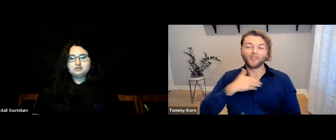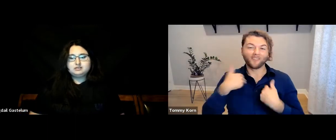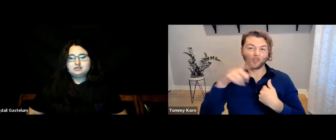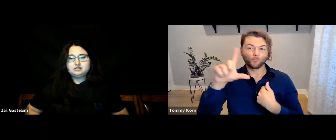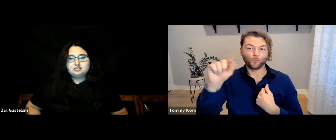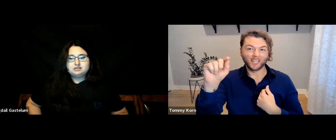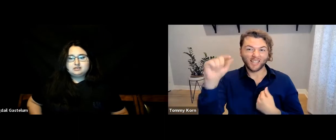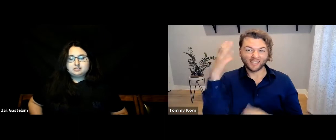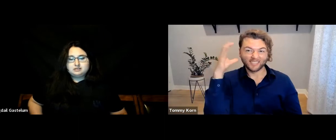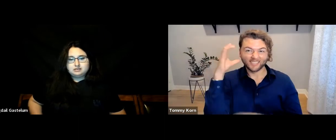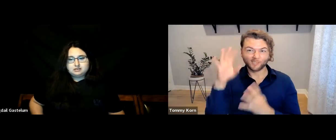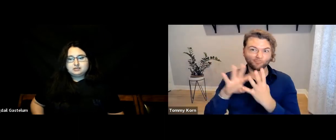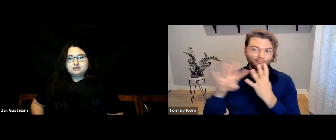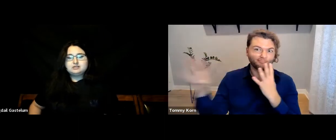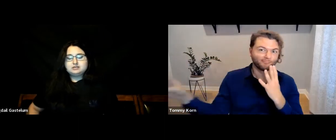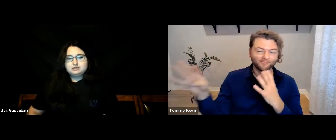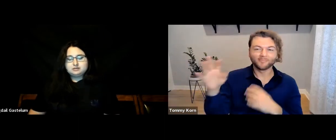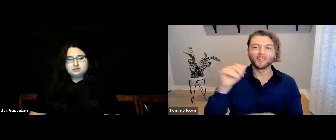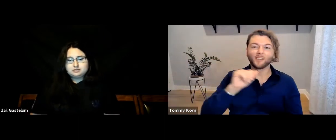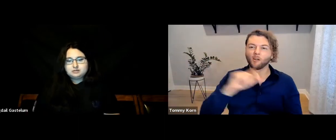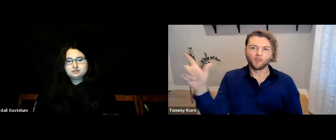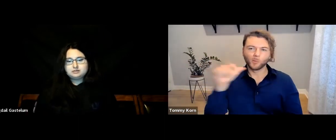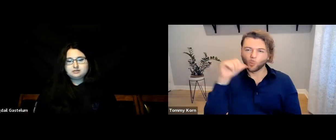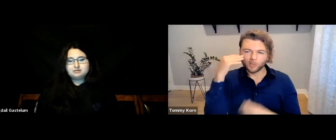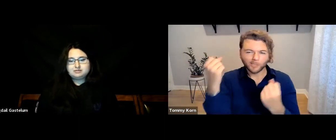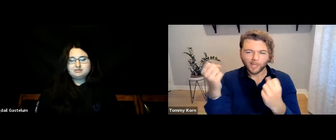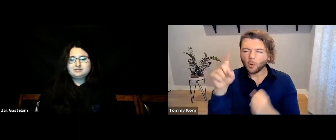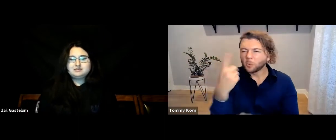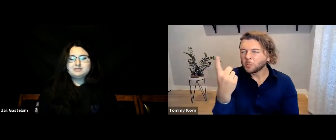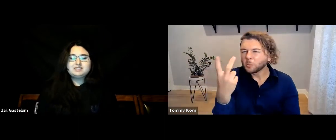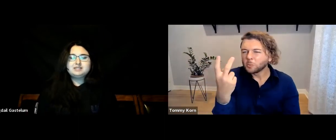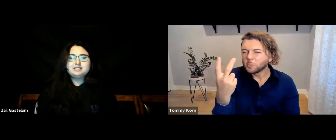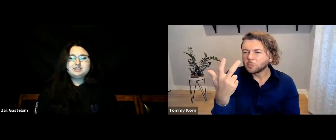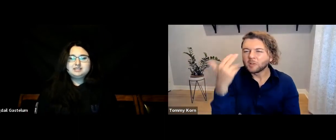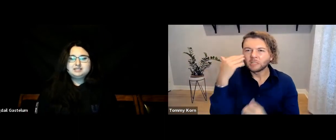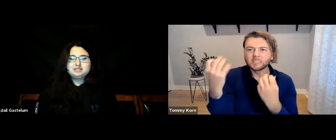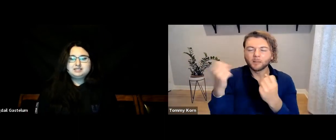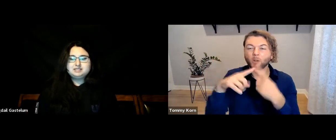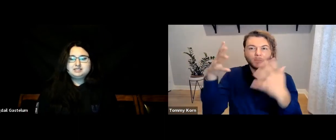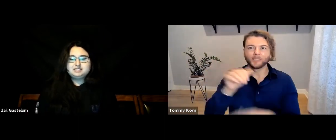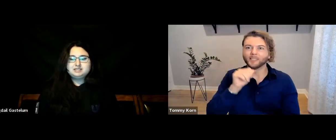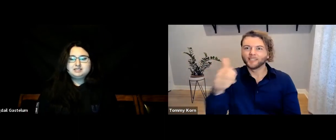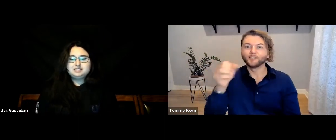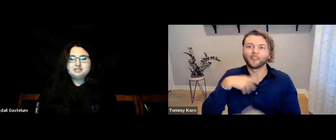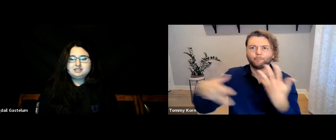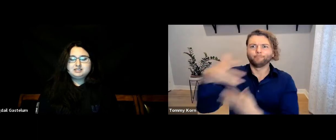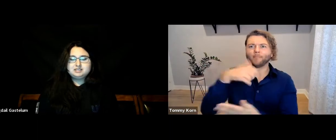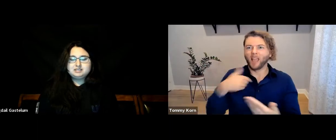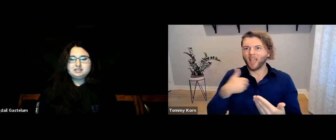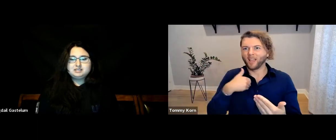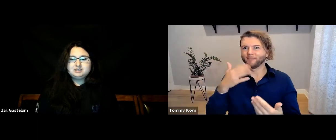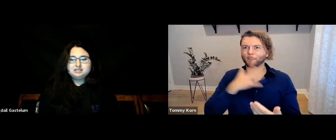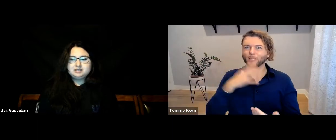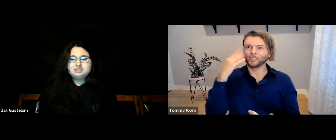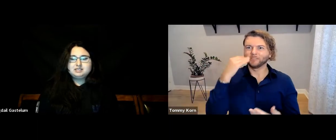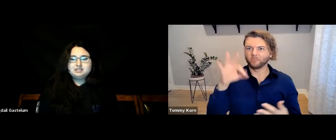I have 20+ cousins and they all sign, except for one or two of them. But we all socialize and I have that experience